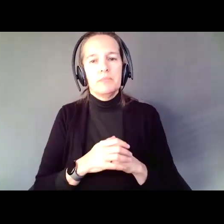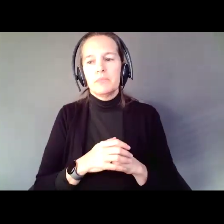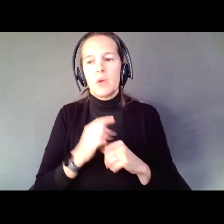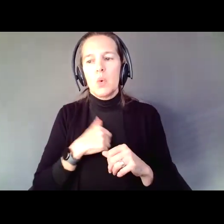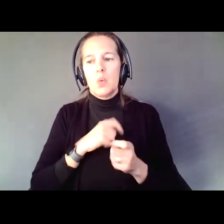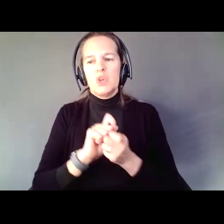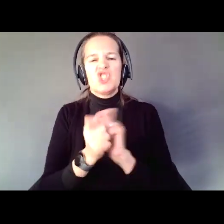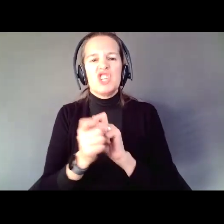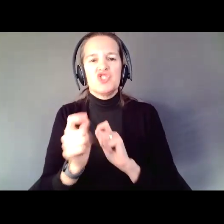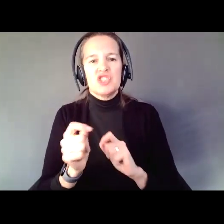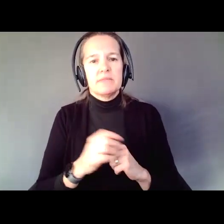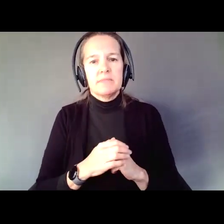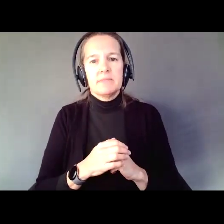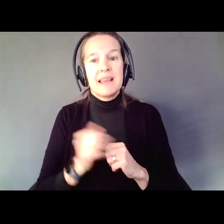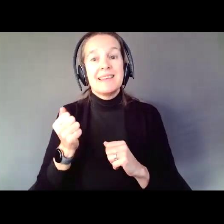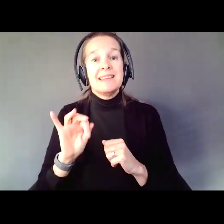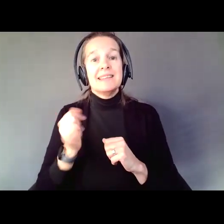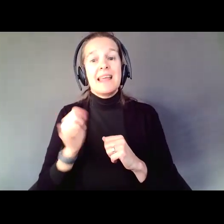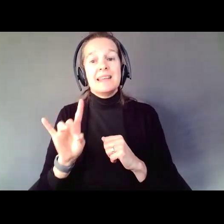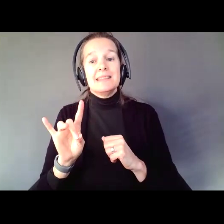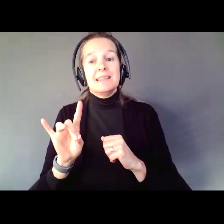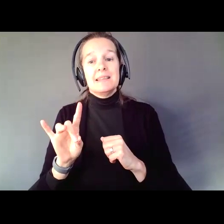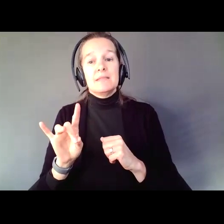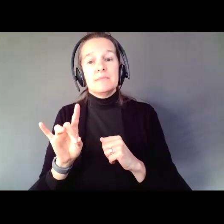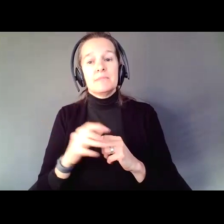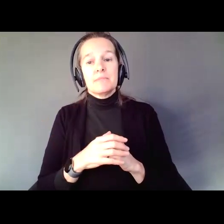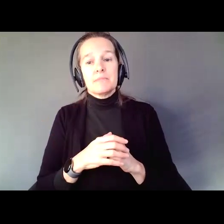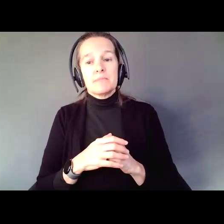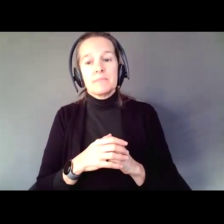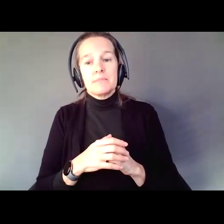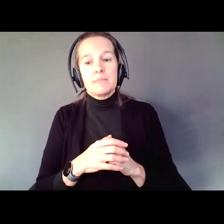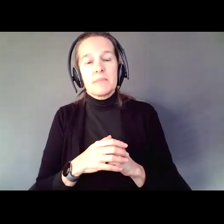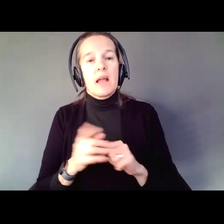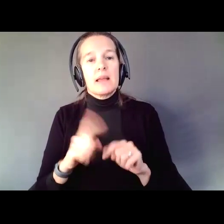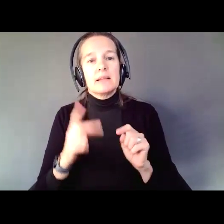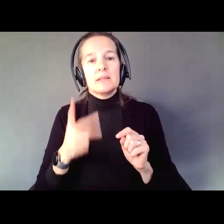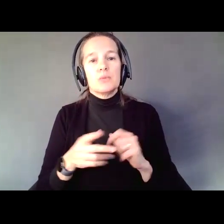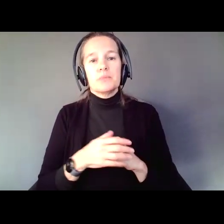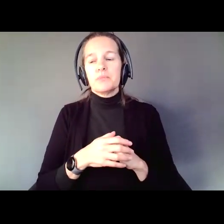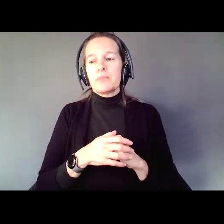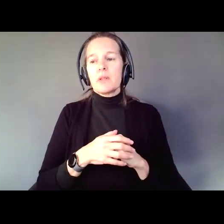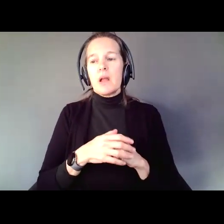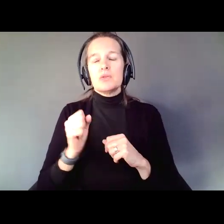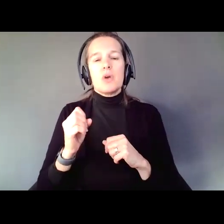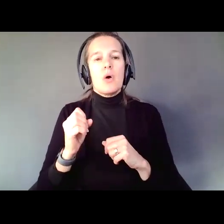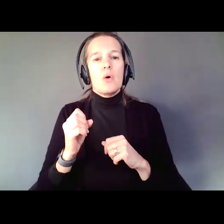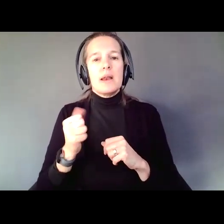In 1918, half the population, women, were not allowed to vote. That was changed. In 1963,